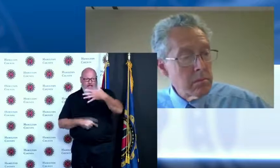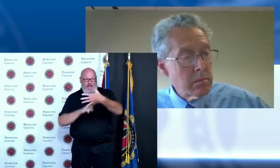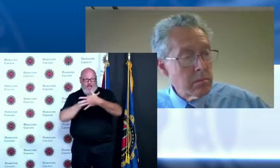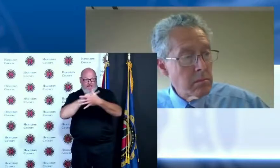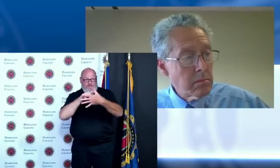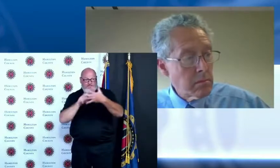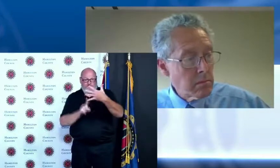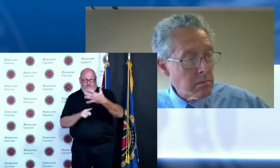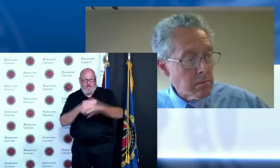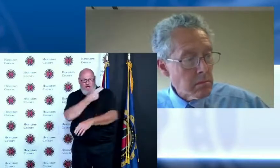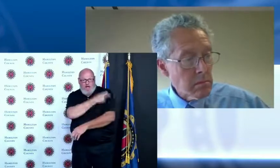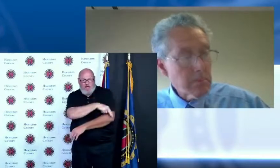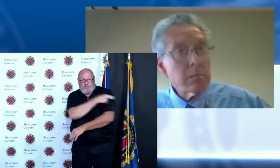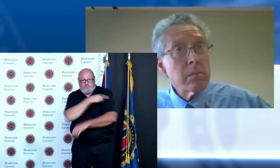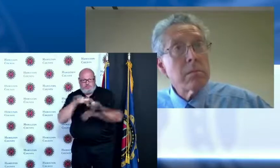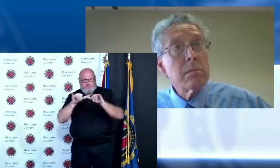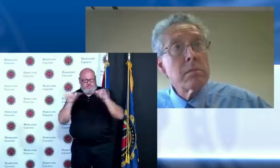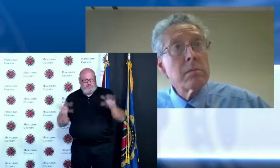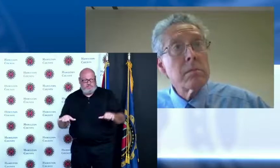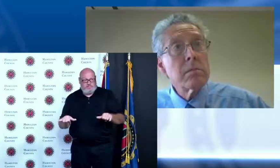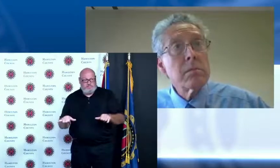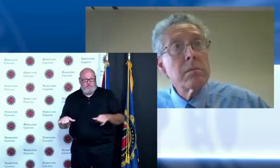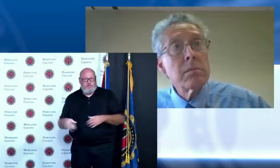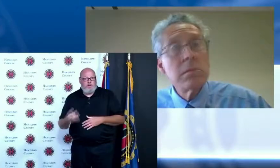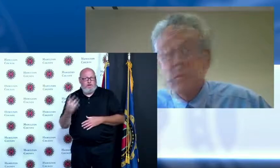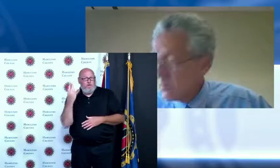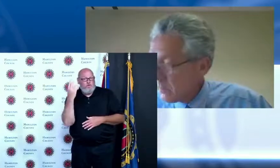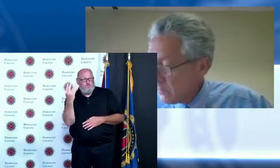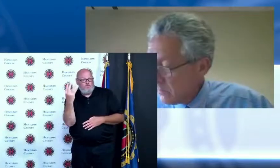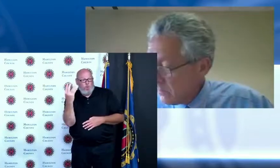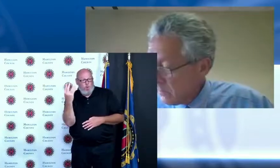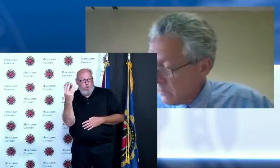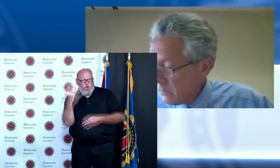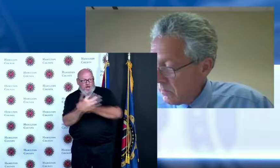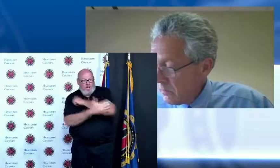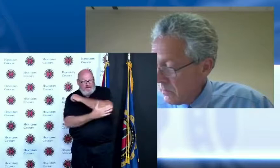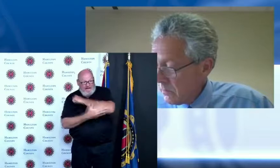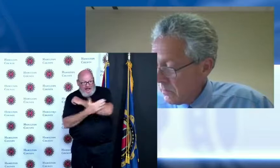the county have put tremendous effort and thought into getting vaccine out to our community